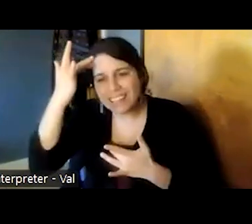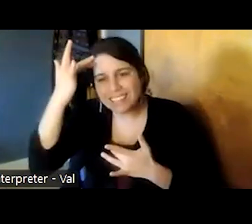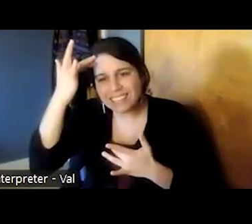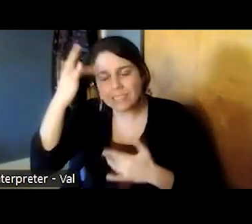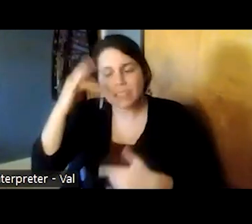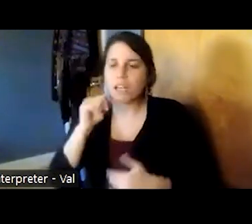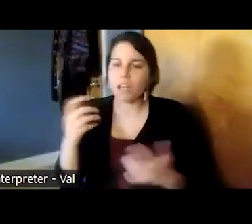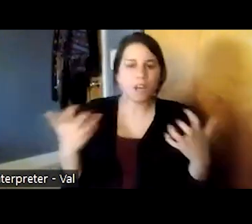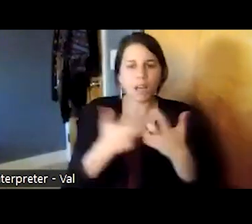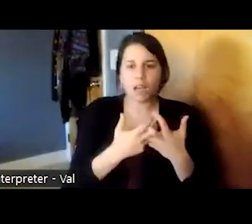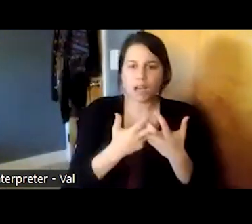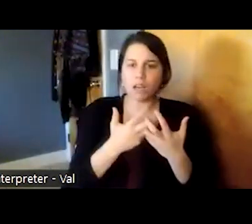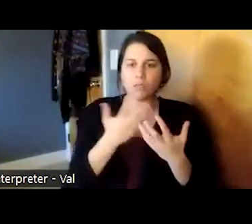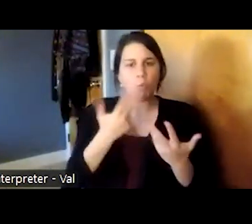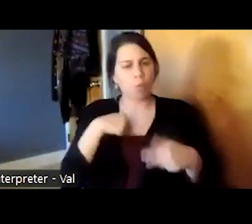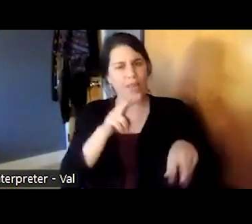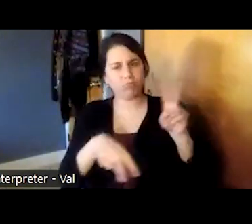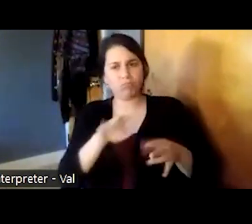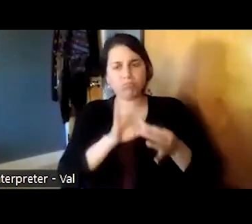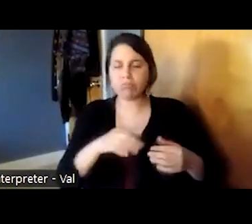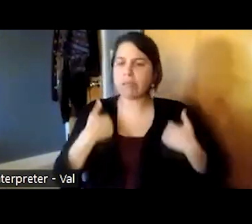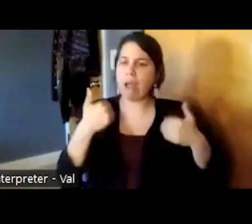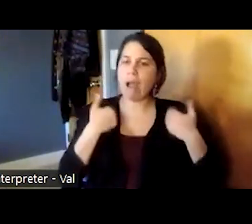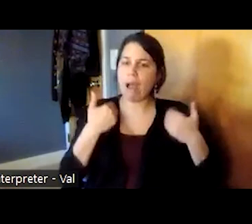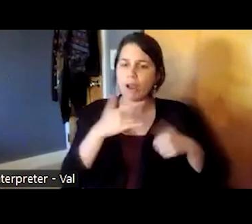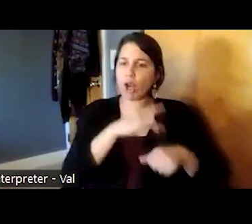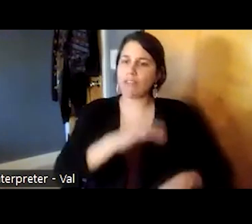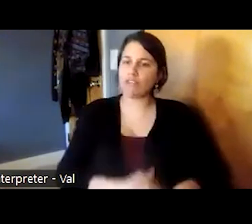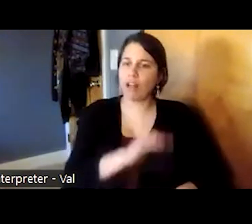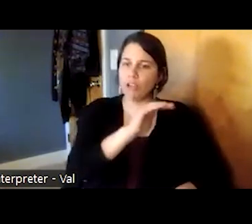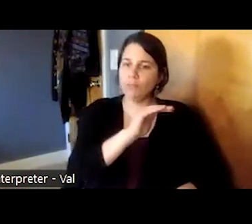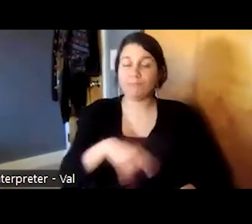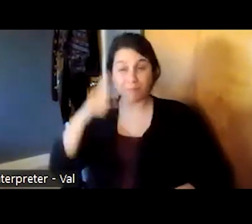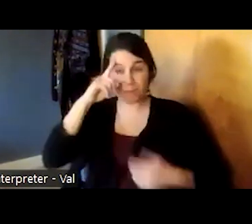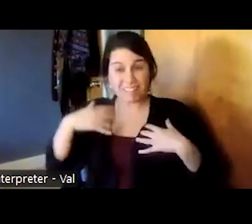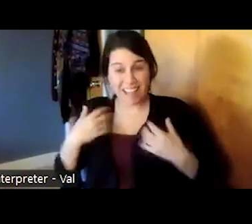thoughts about early childhood but mental health is really the capacity to experience